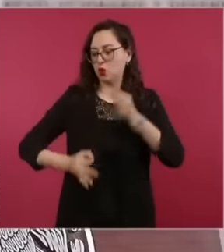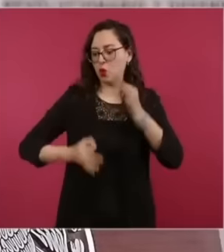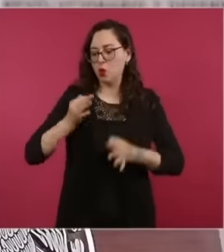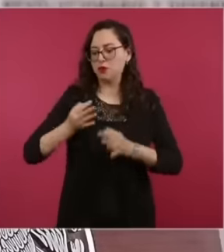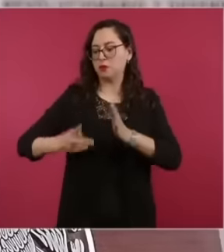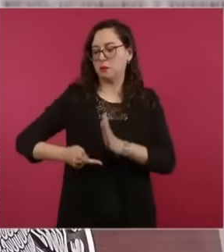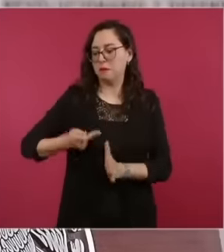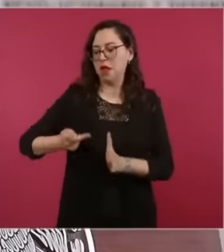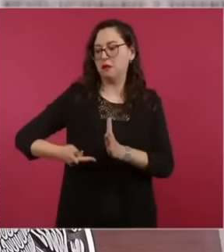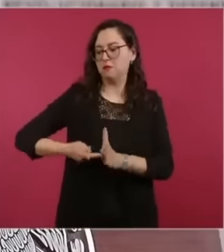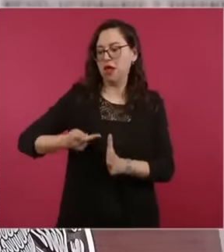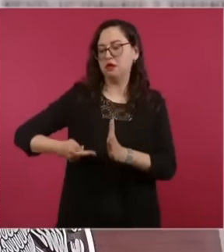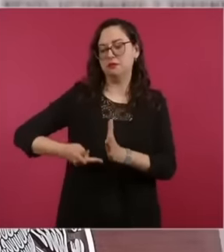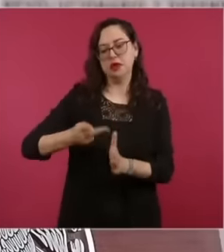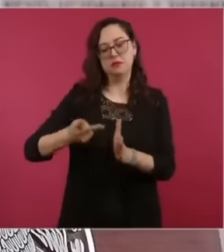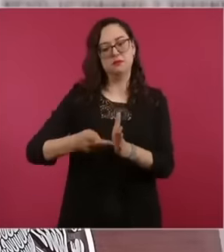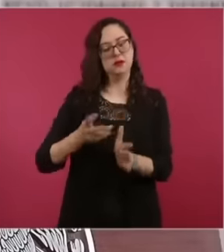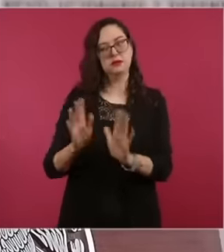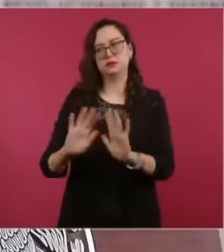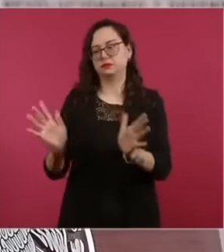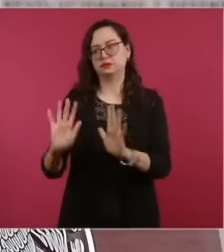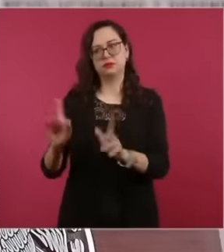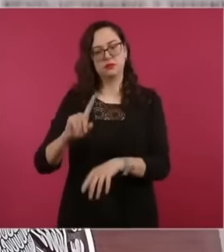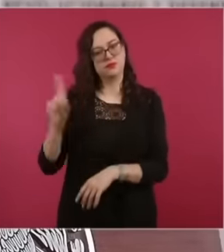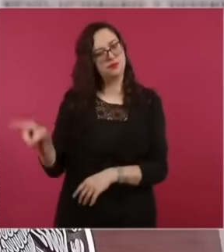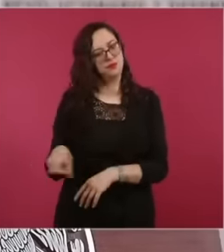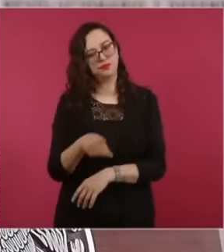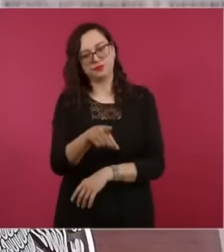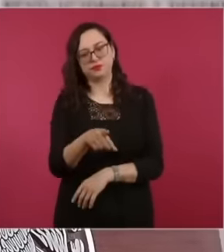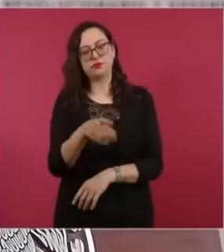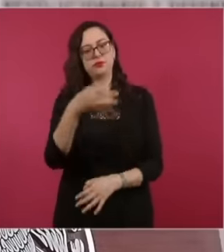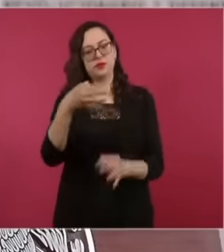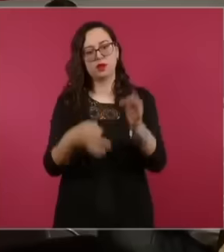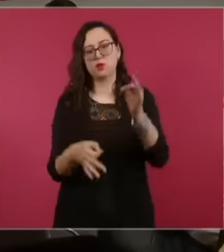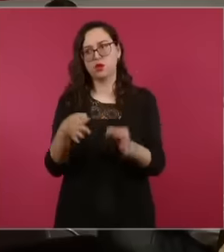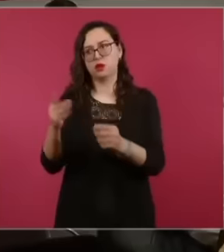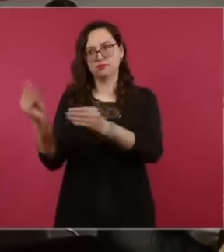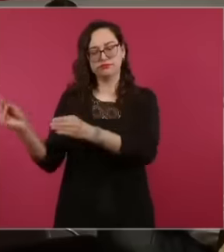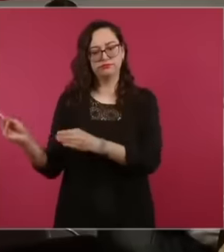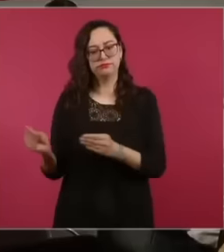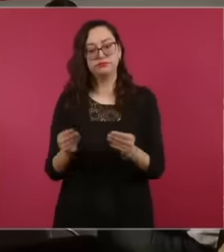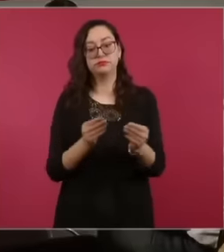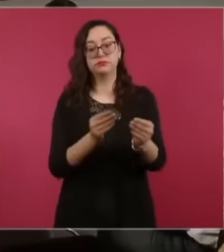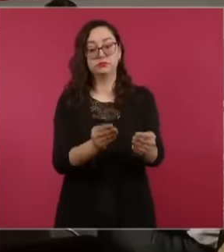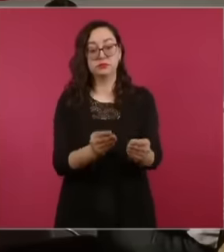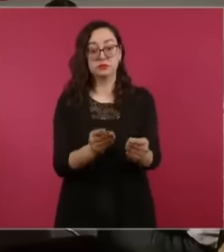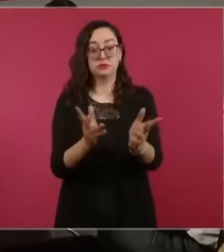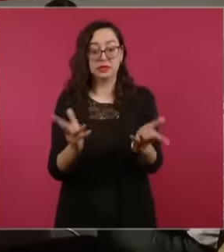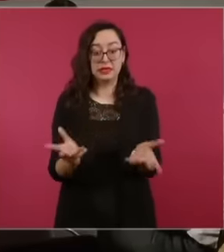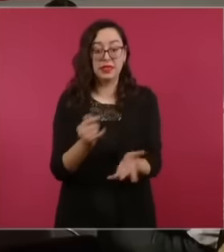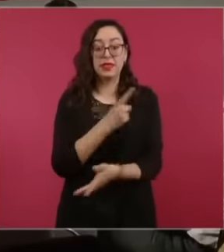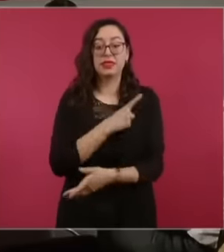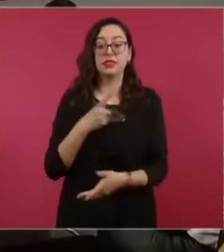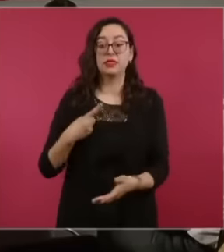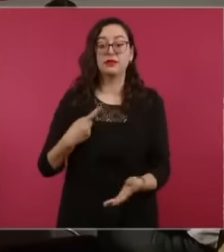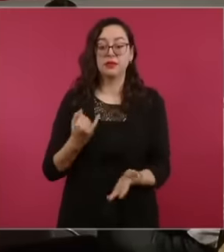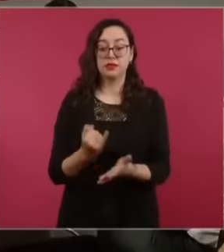and they returned it to the collegiate court who we hope will soon resolve the